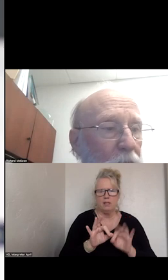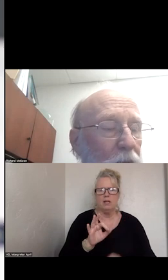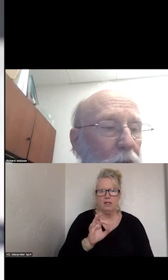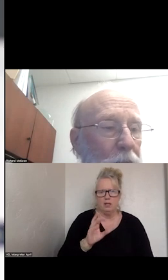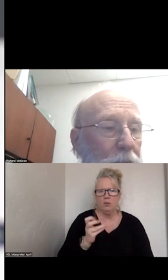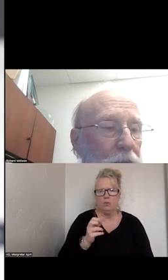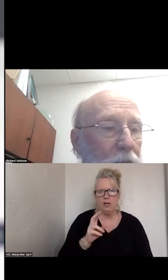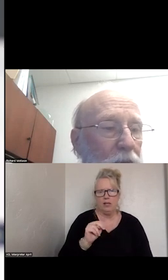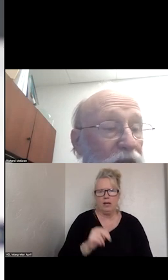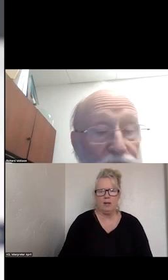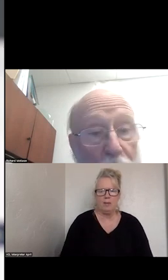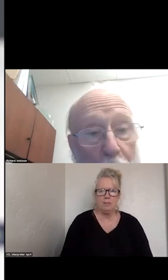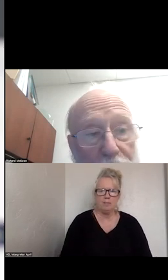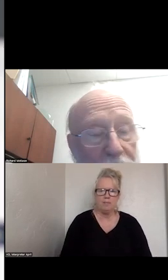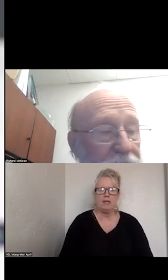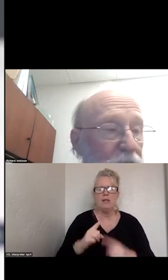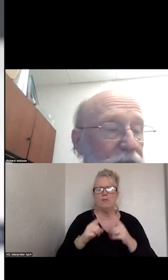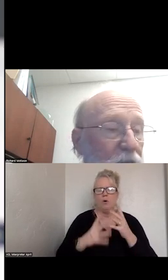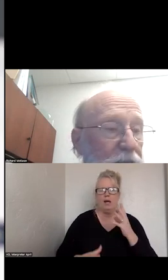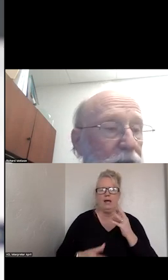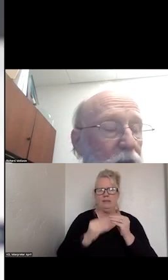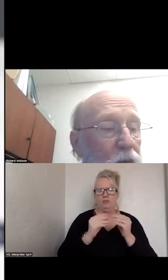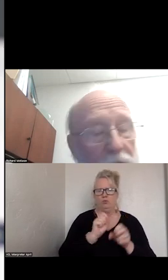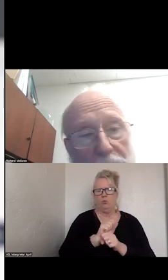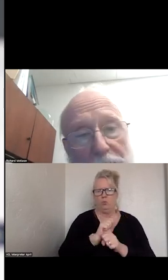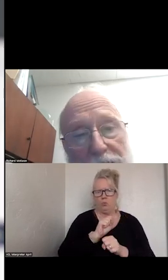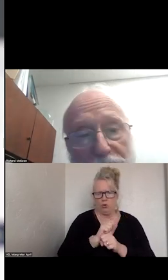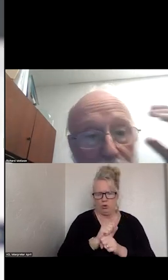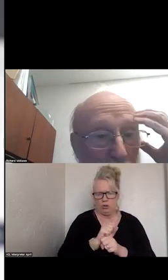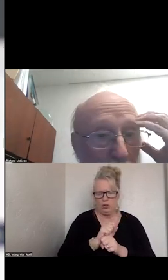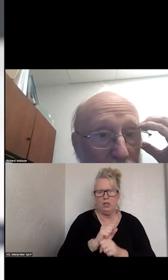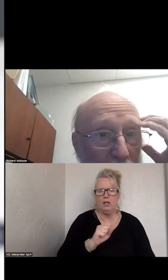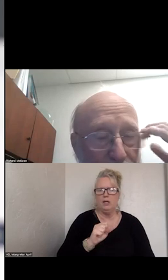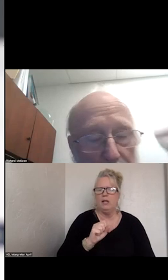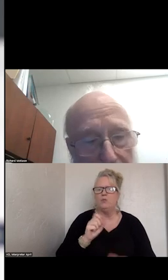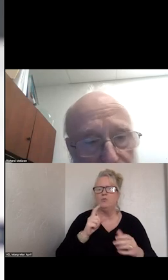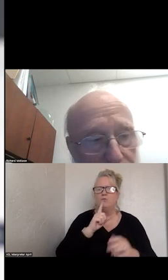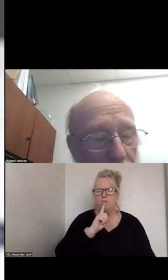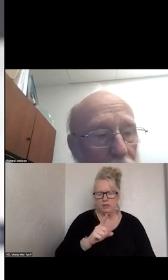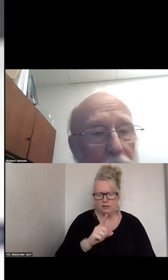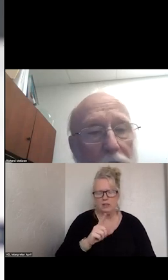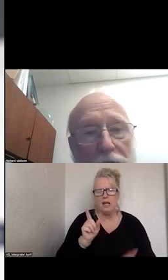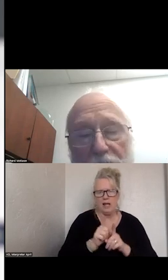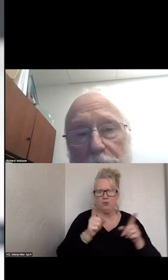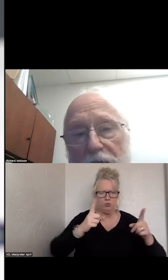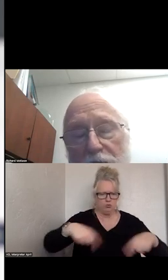ADDITIONAL WORK NEEDS TO BE DONE REALLY HAS TO DO WITH -- SAMHSA